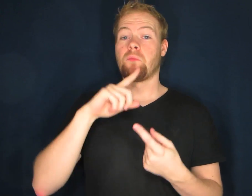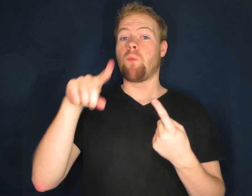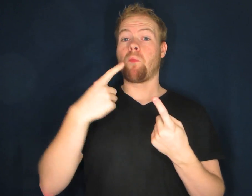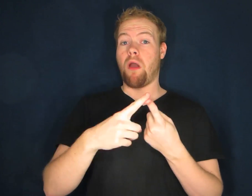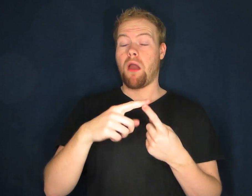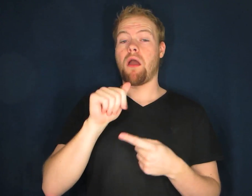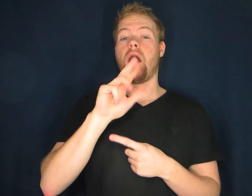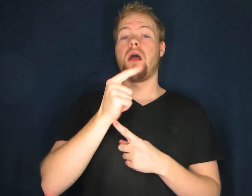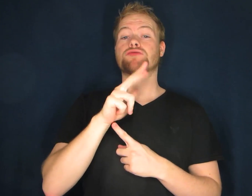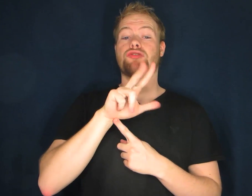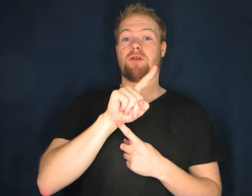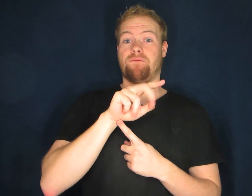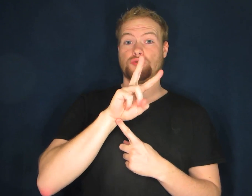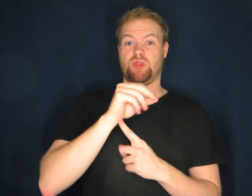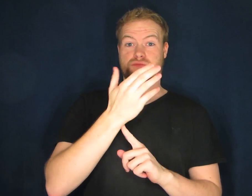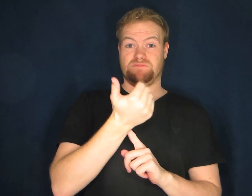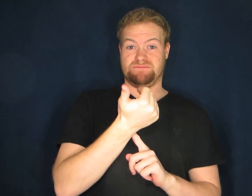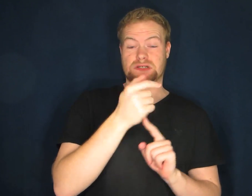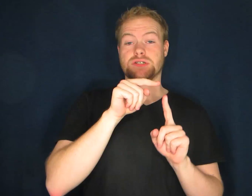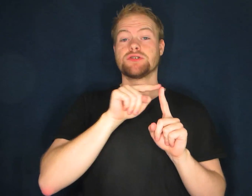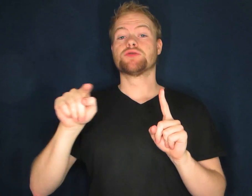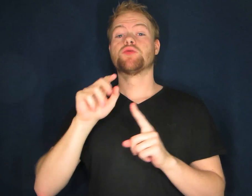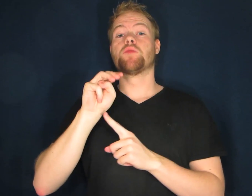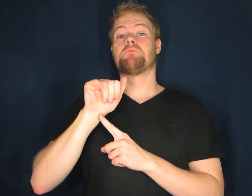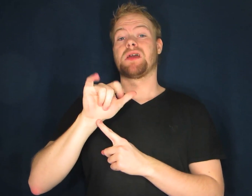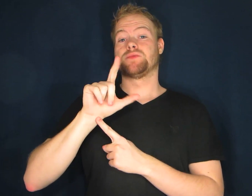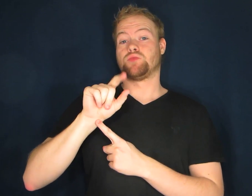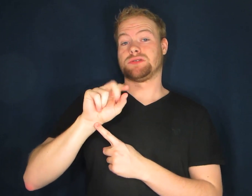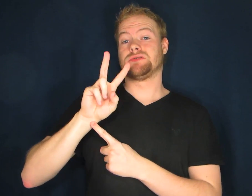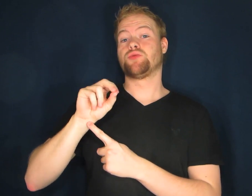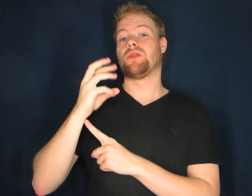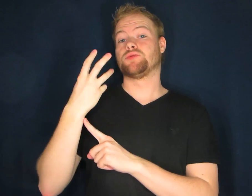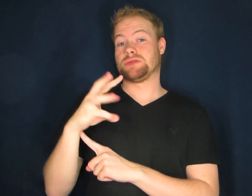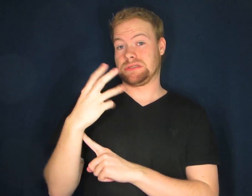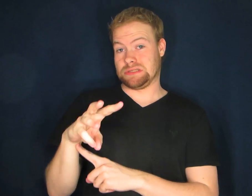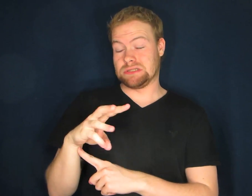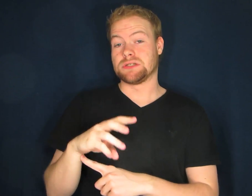When? August 31, 2015 to May 20, 2016.